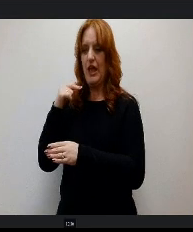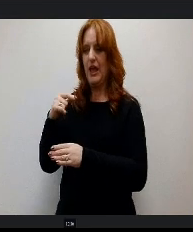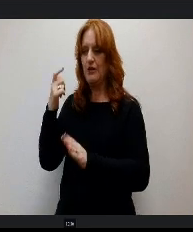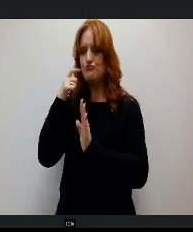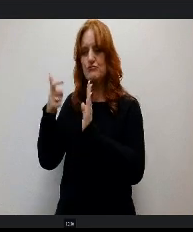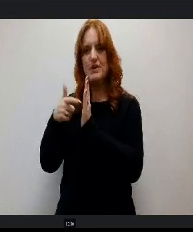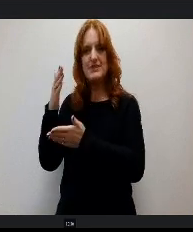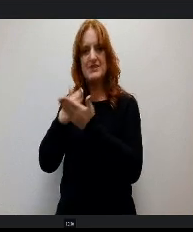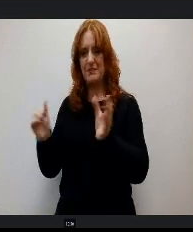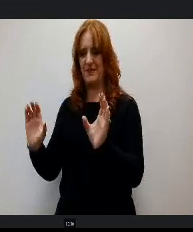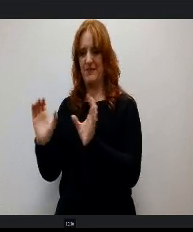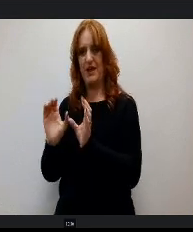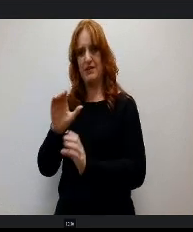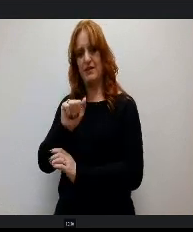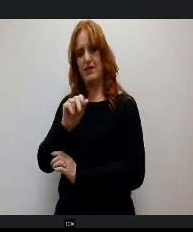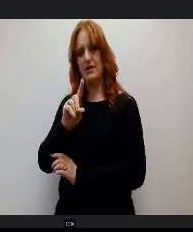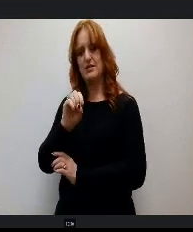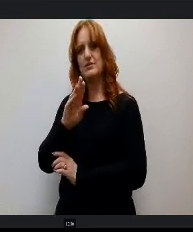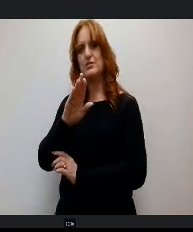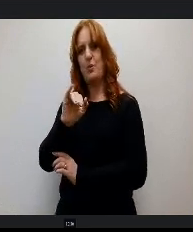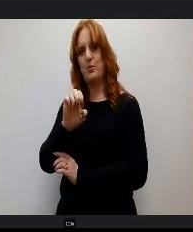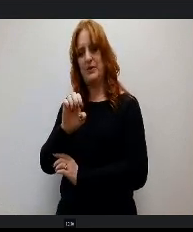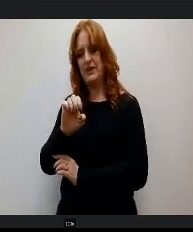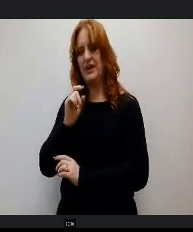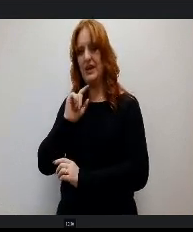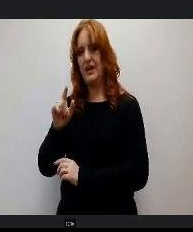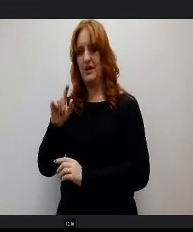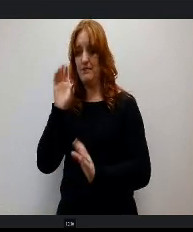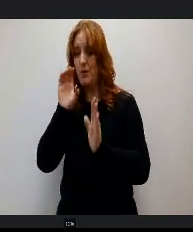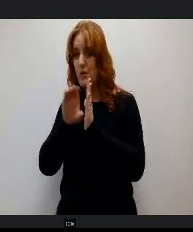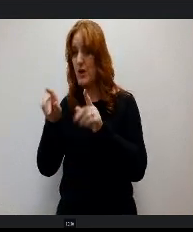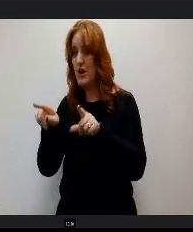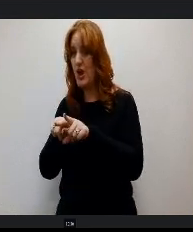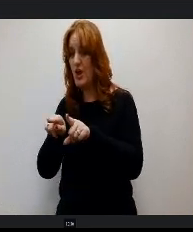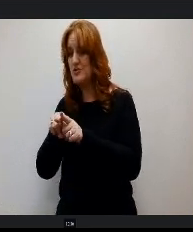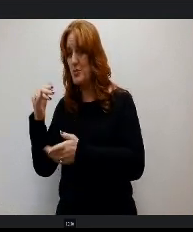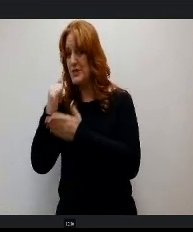e Photoshop and Adobe Illustrator and in the past 20 years that at I've been at Pine Creek, I have.